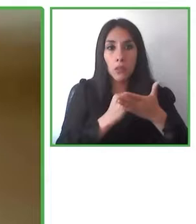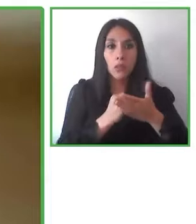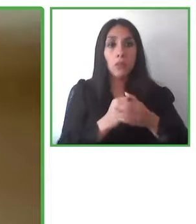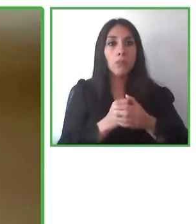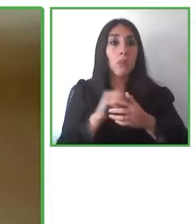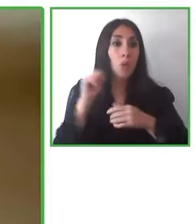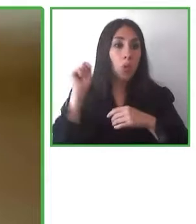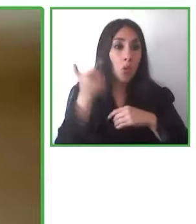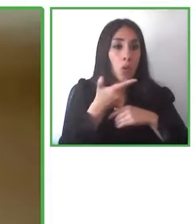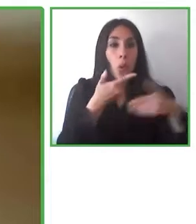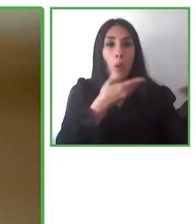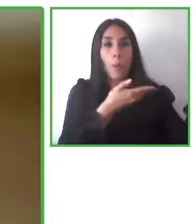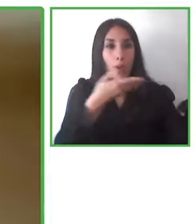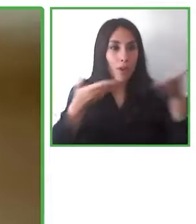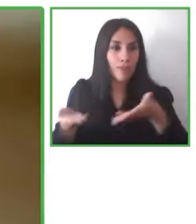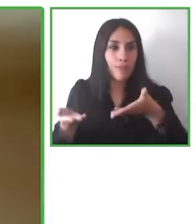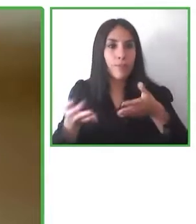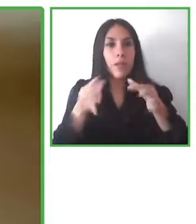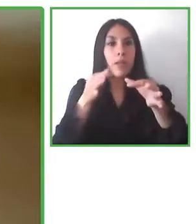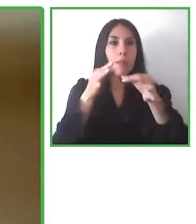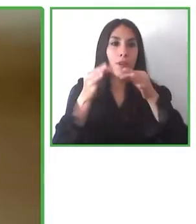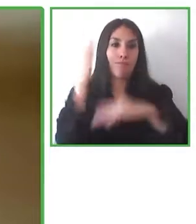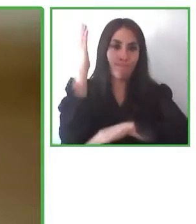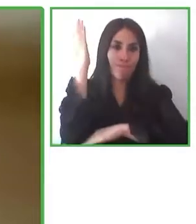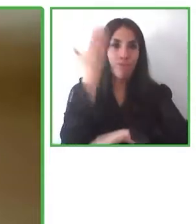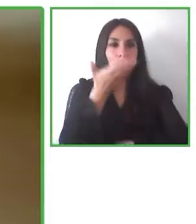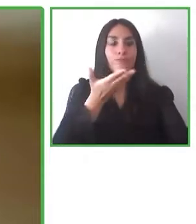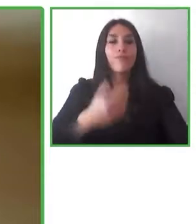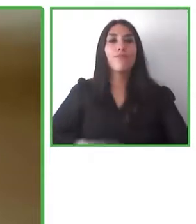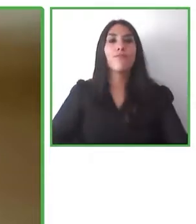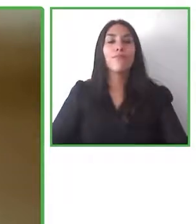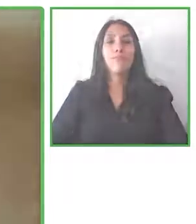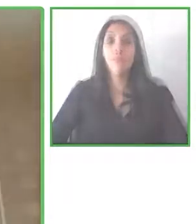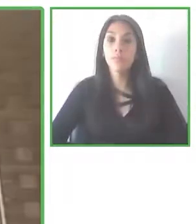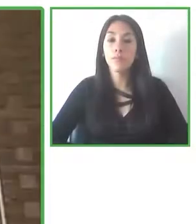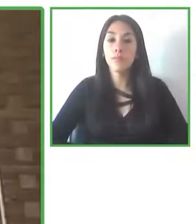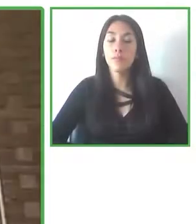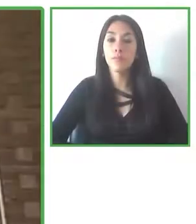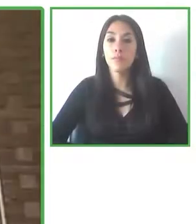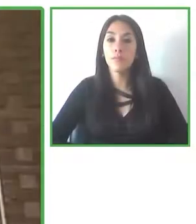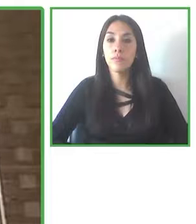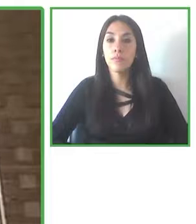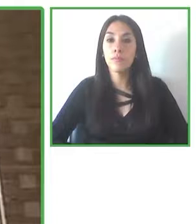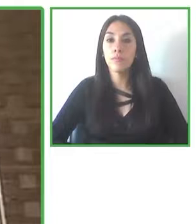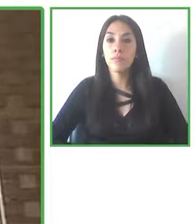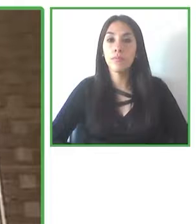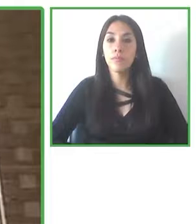Welcome Stephan, the floor is yours.